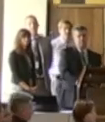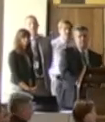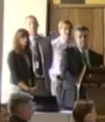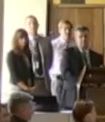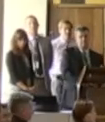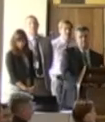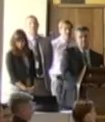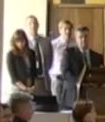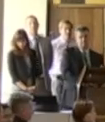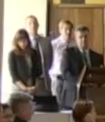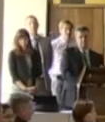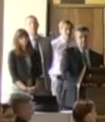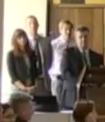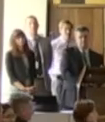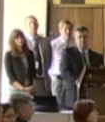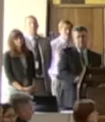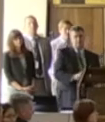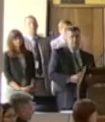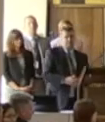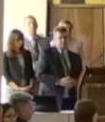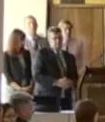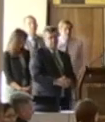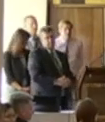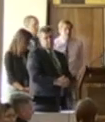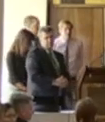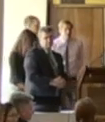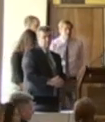Canberra just wondering with the journey to work data